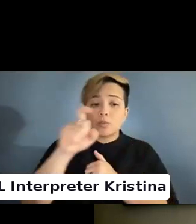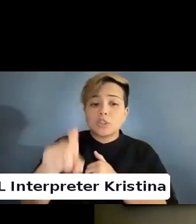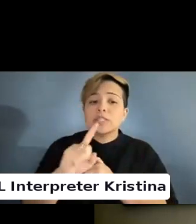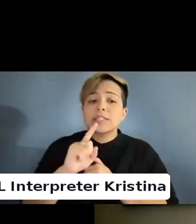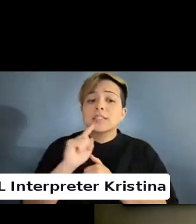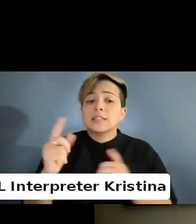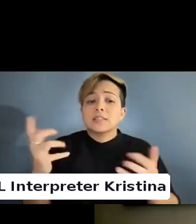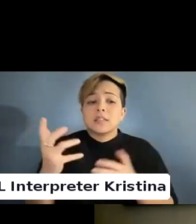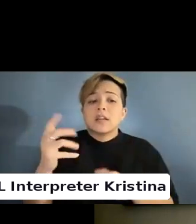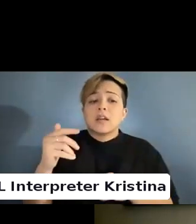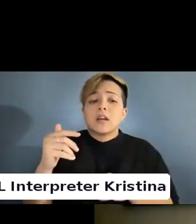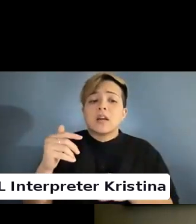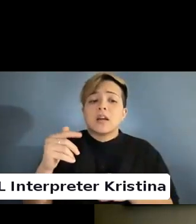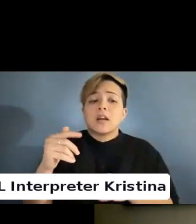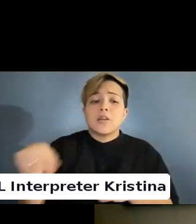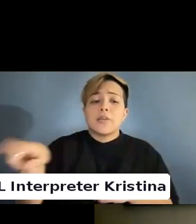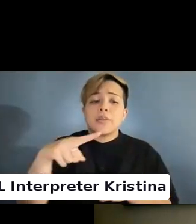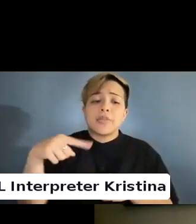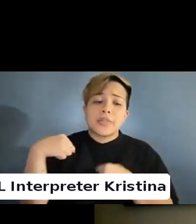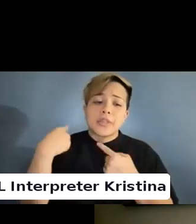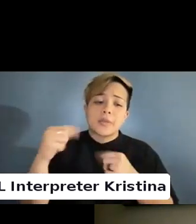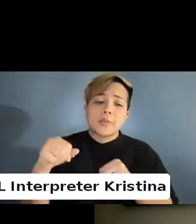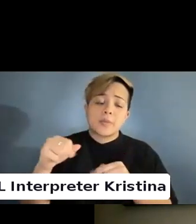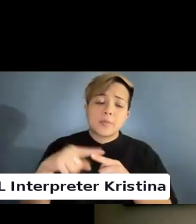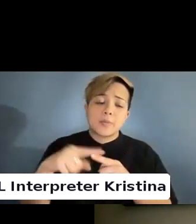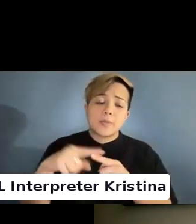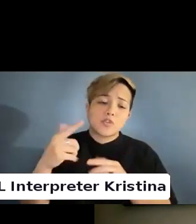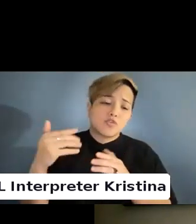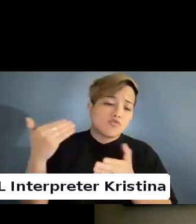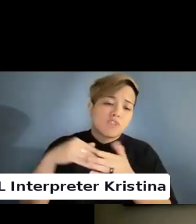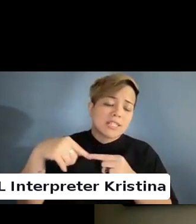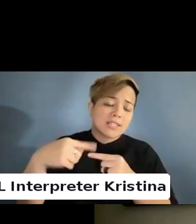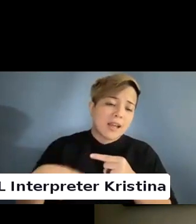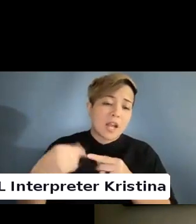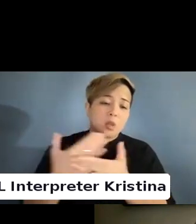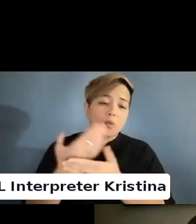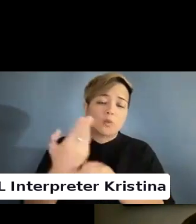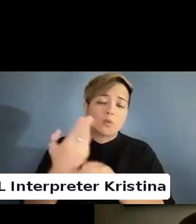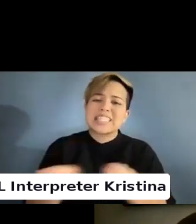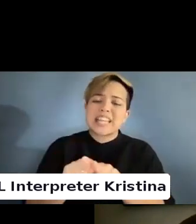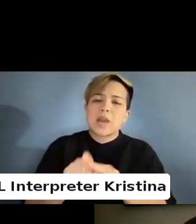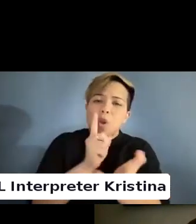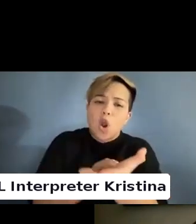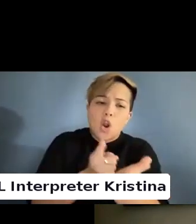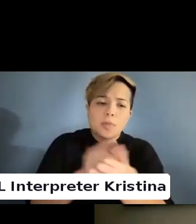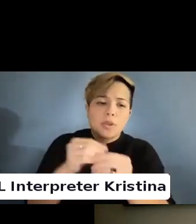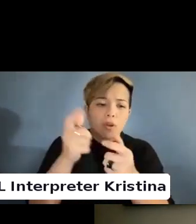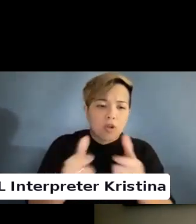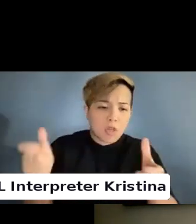They have been able to recycle and use the same arguments in large part because queer